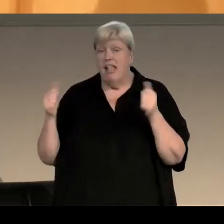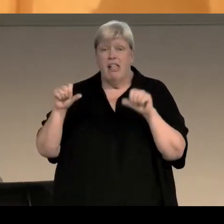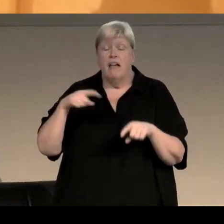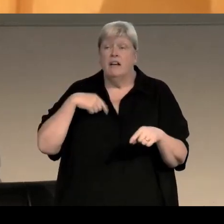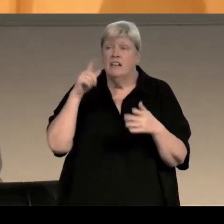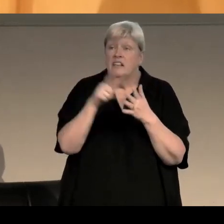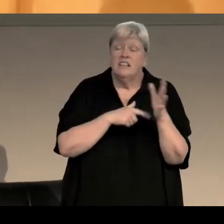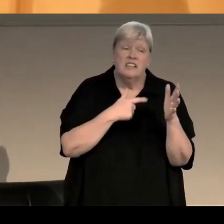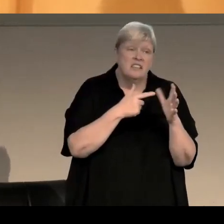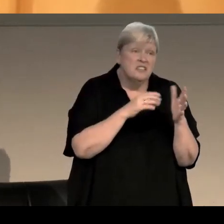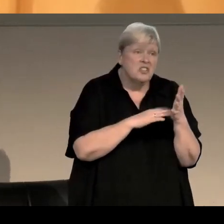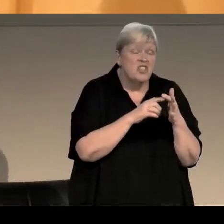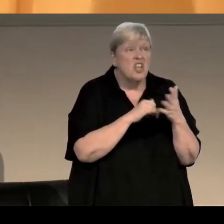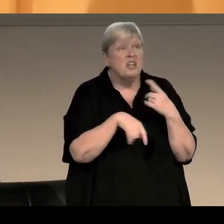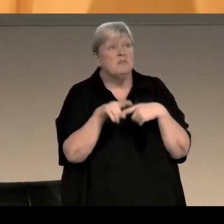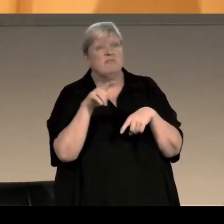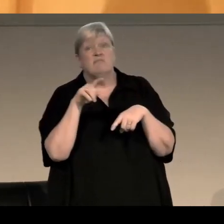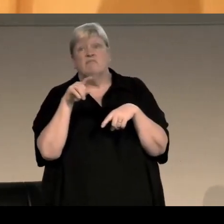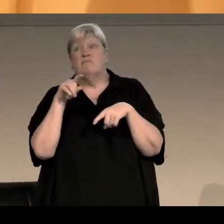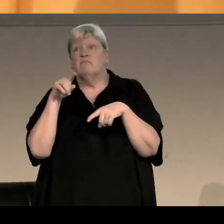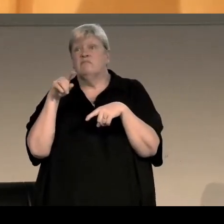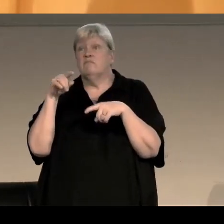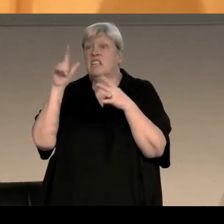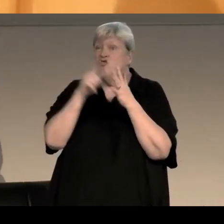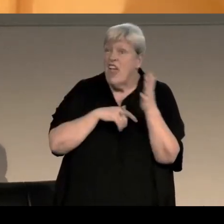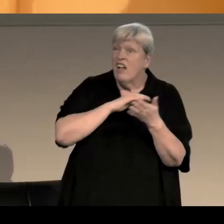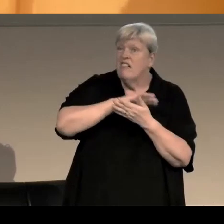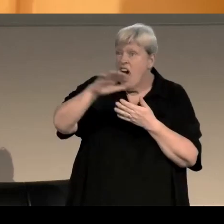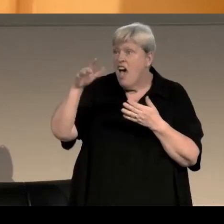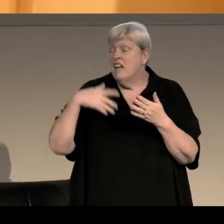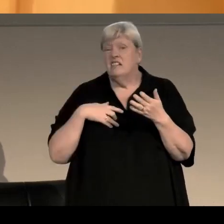James Hogg's Confessions Of A Justified Sinner, we had Jekyll and Hyde, we had Sherlock Holmes to an extent,